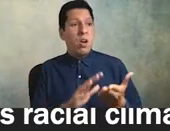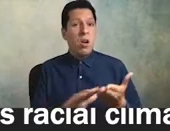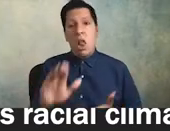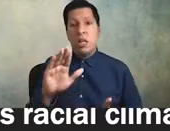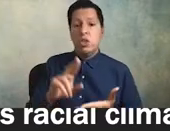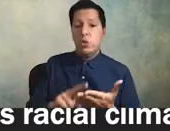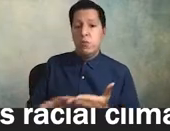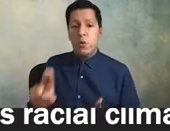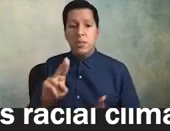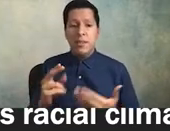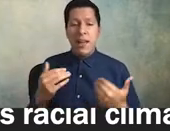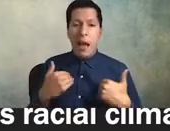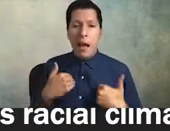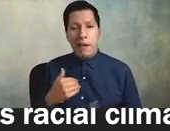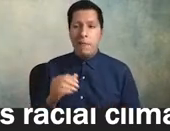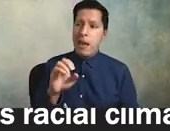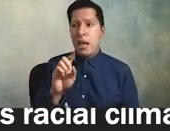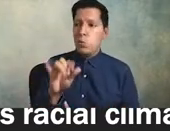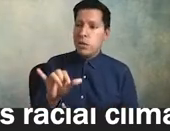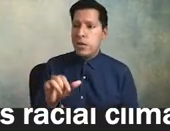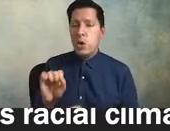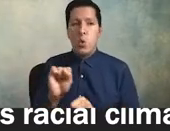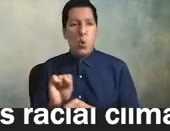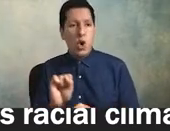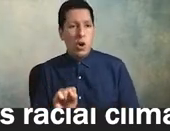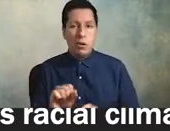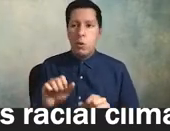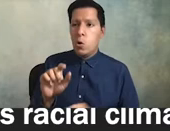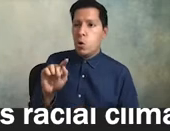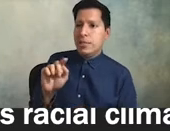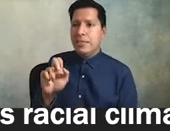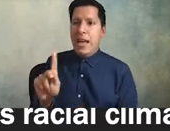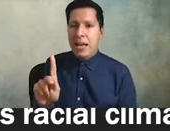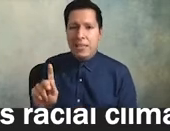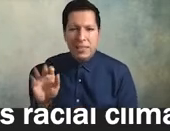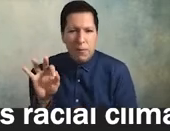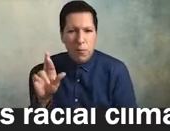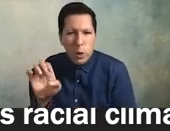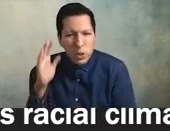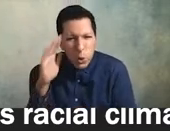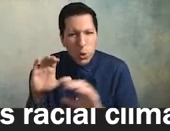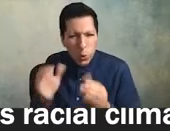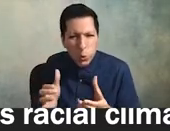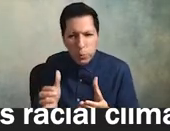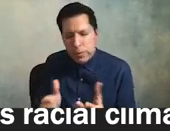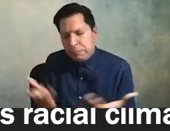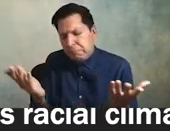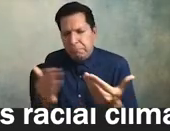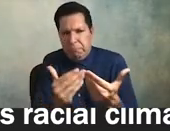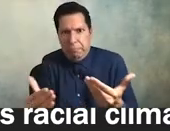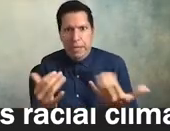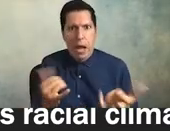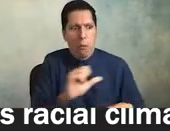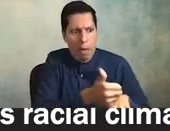equity work groups commissions task forces i'm gonna call them task forces uh henceforth normally